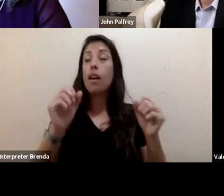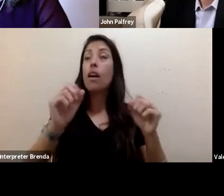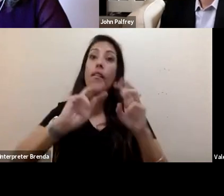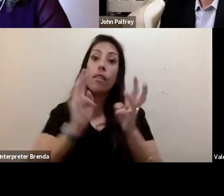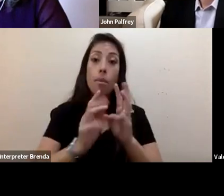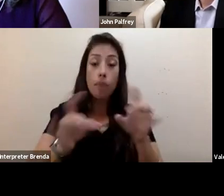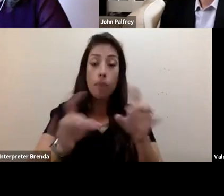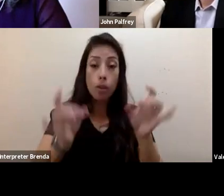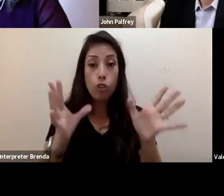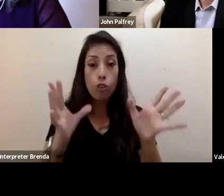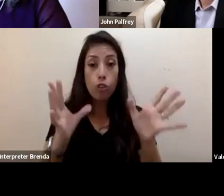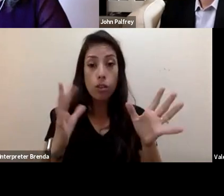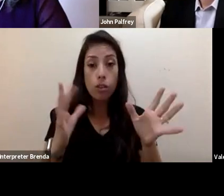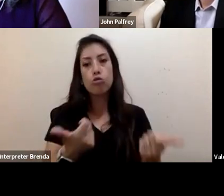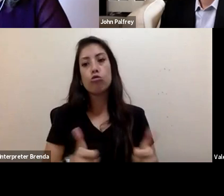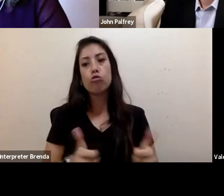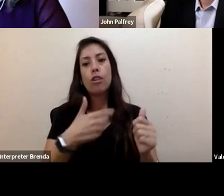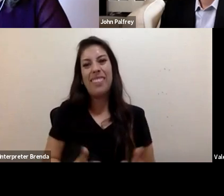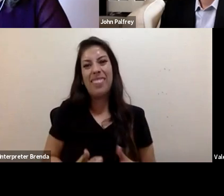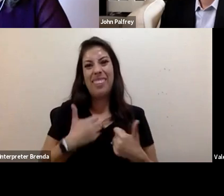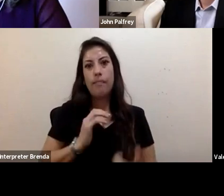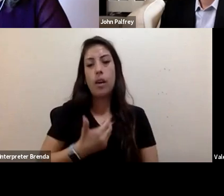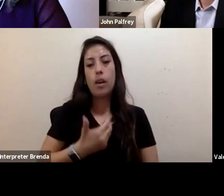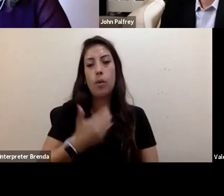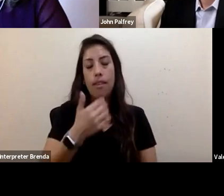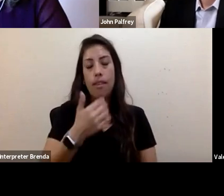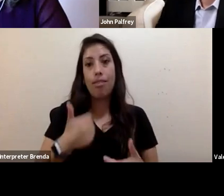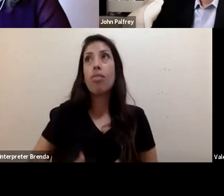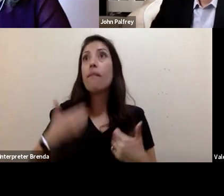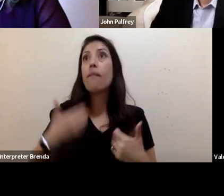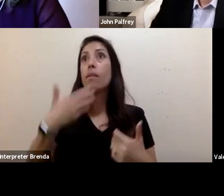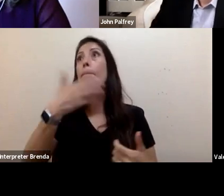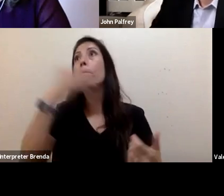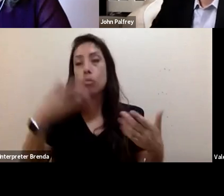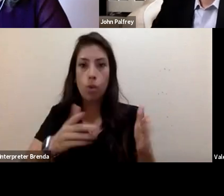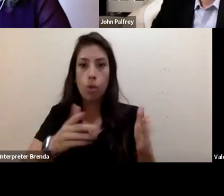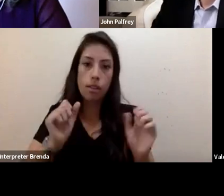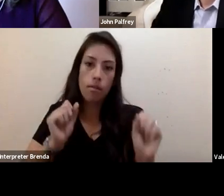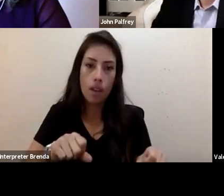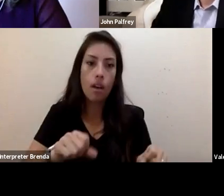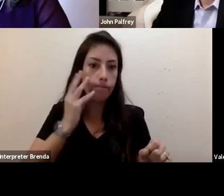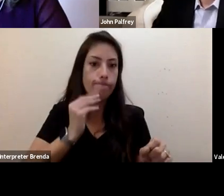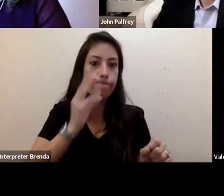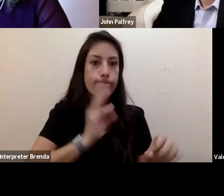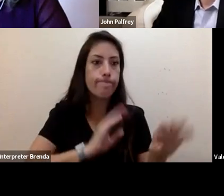the best we can, facing multiple jeopardies at once, which can oftentimes exacerbate